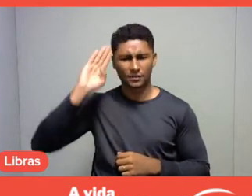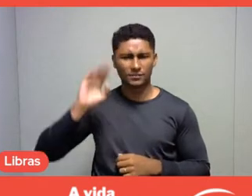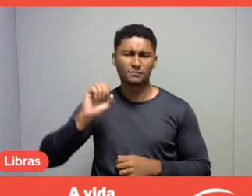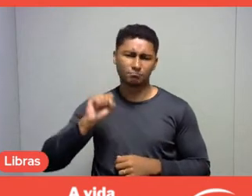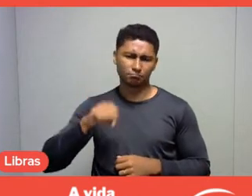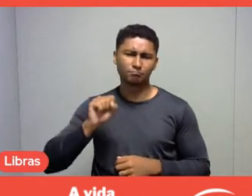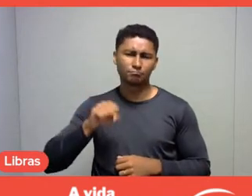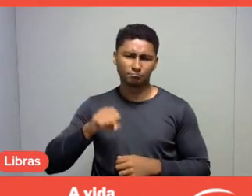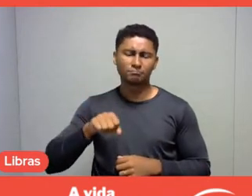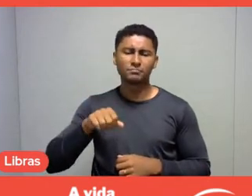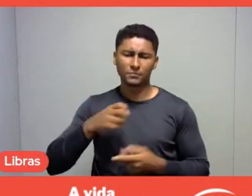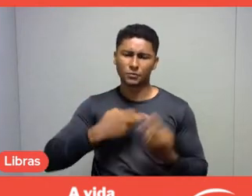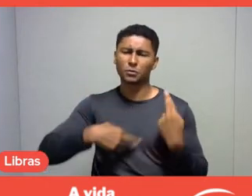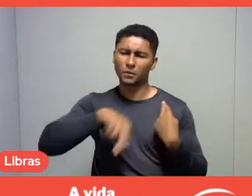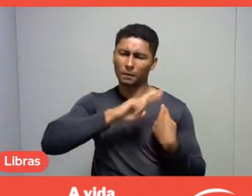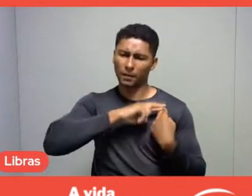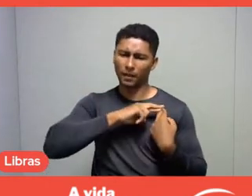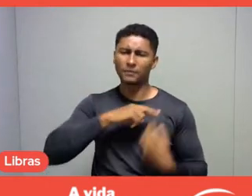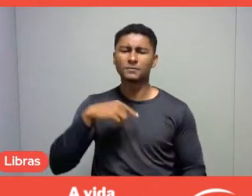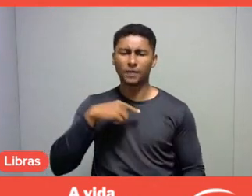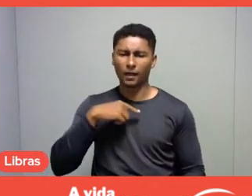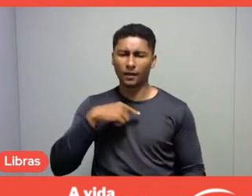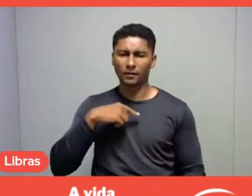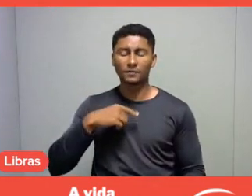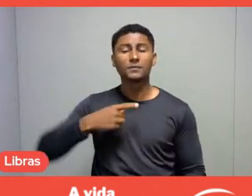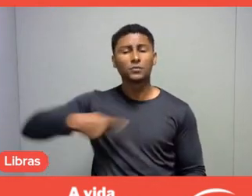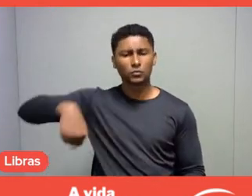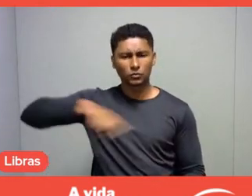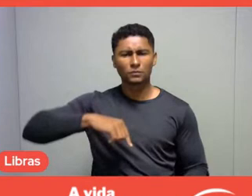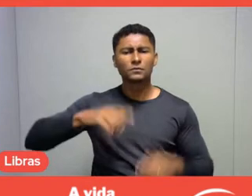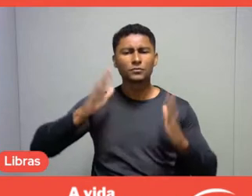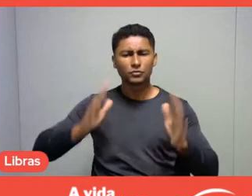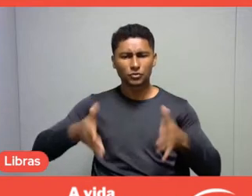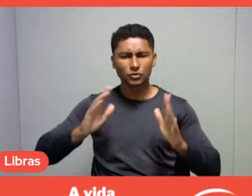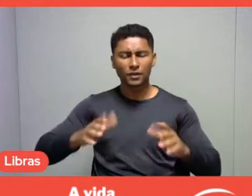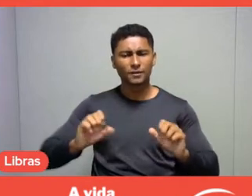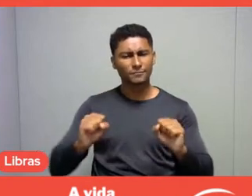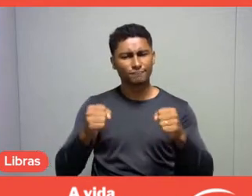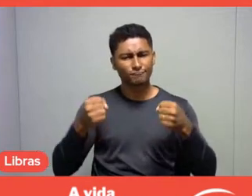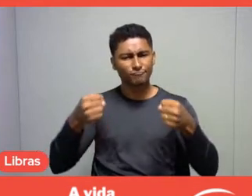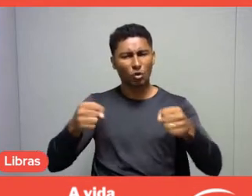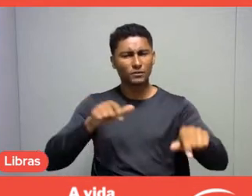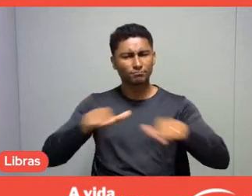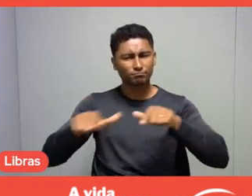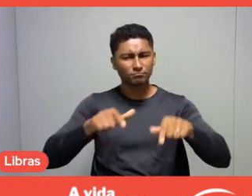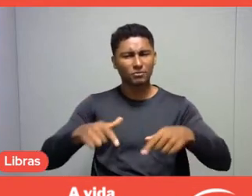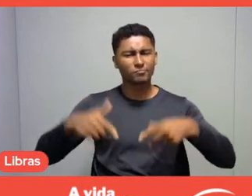We have been campaigning for this cause for a long time now.